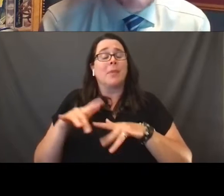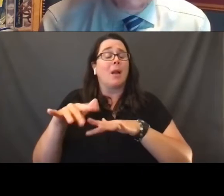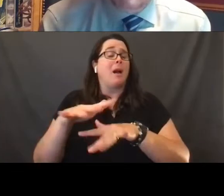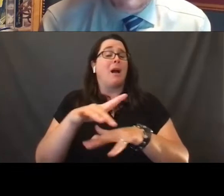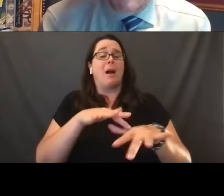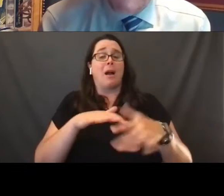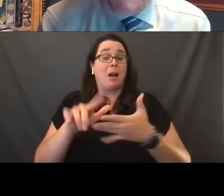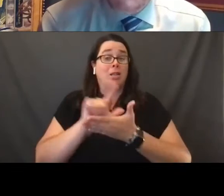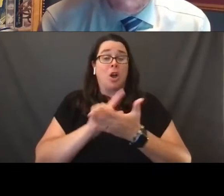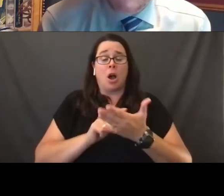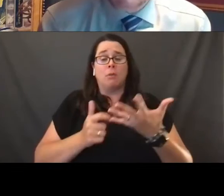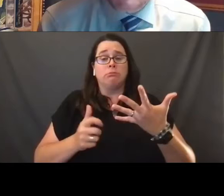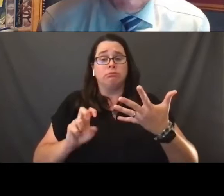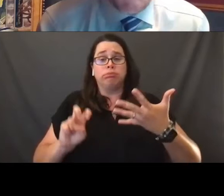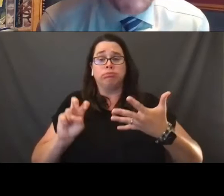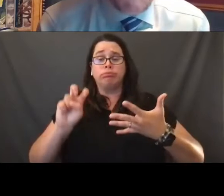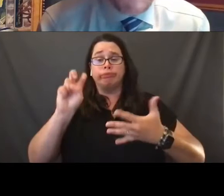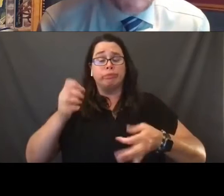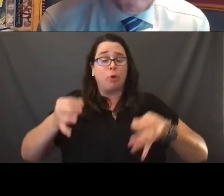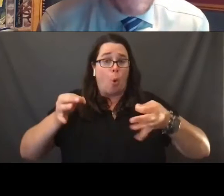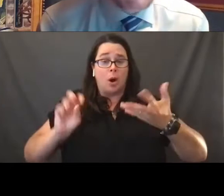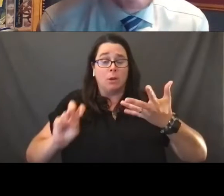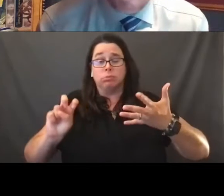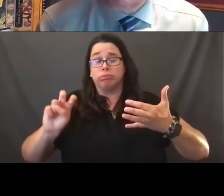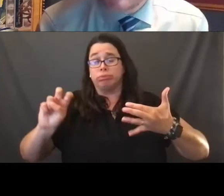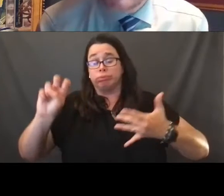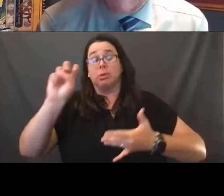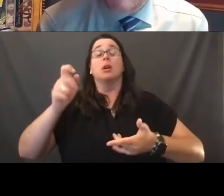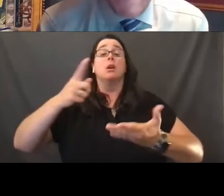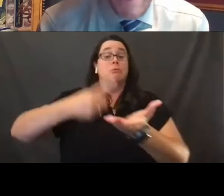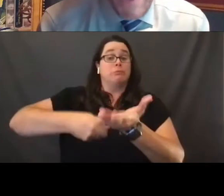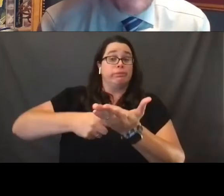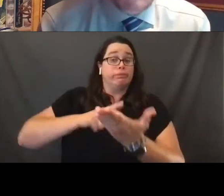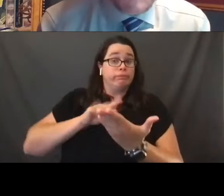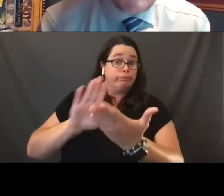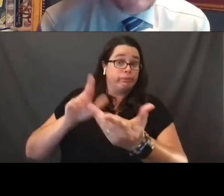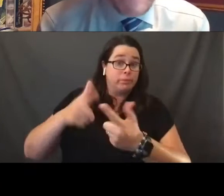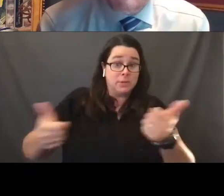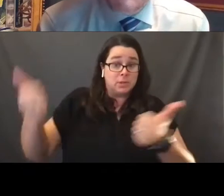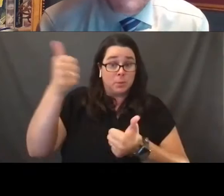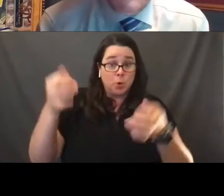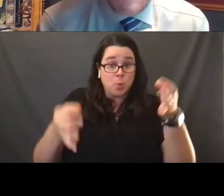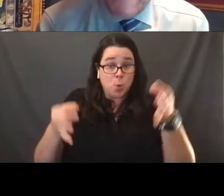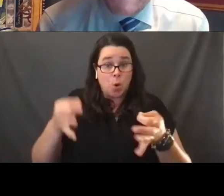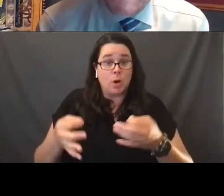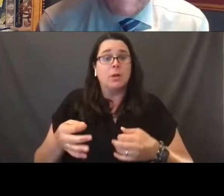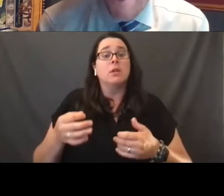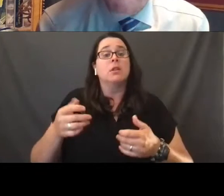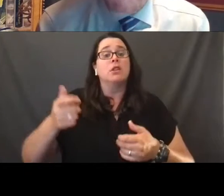and including argument to the United States Supreme Court, in 2015, again, Justice Anthony Kennedy